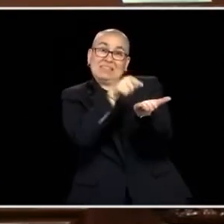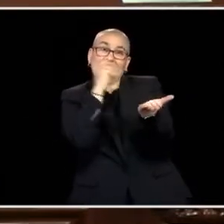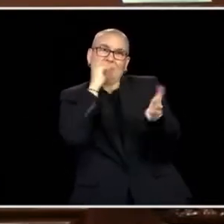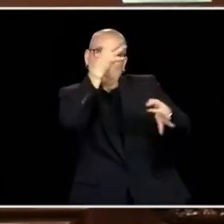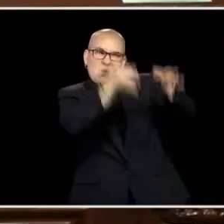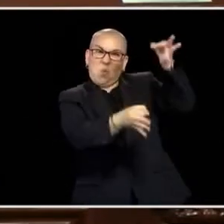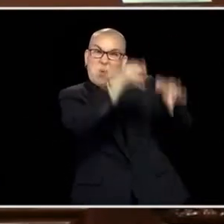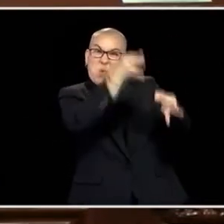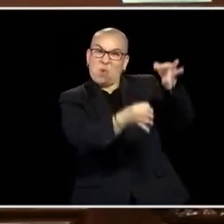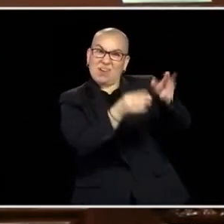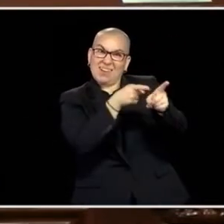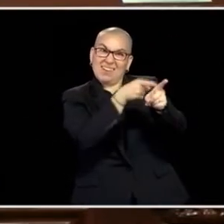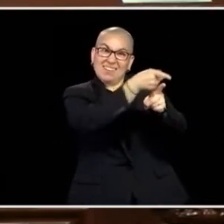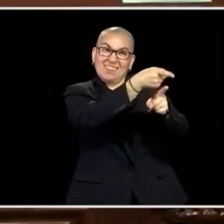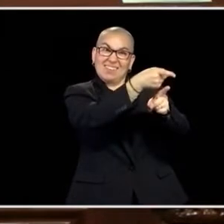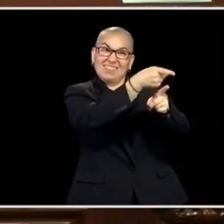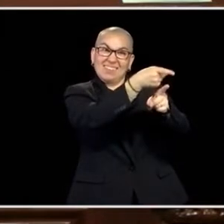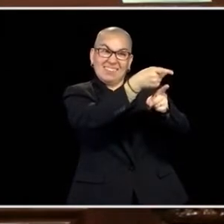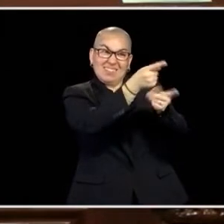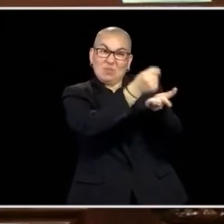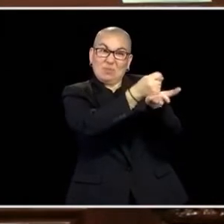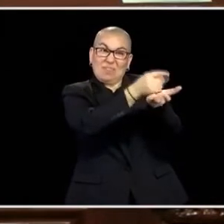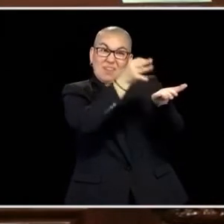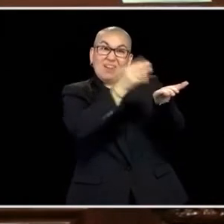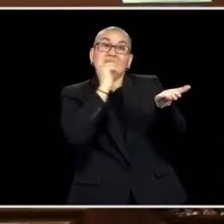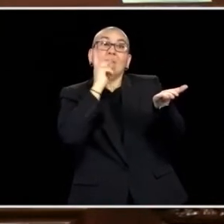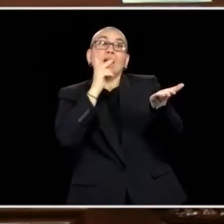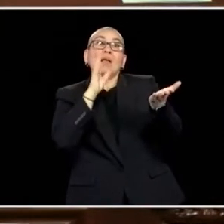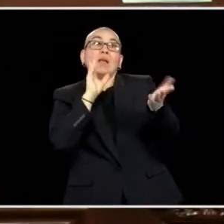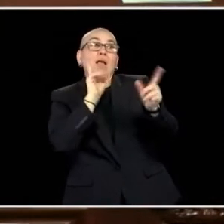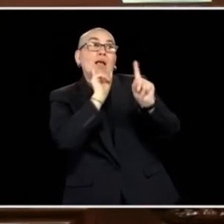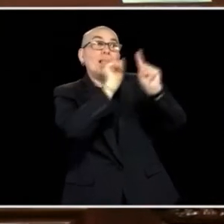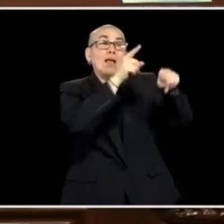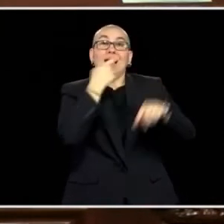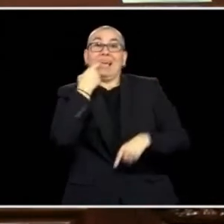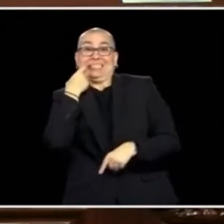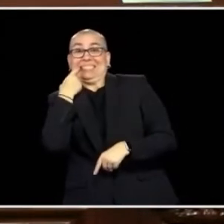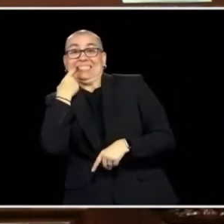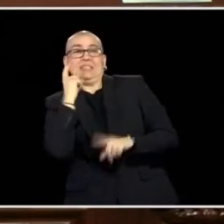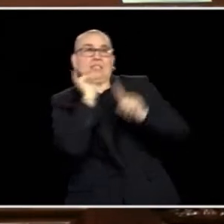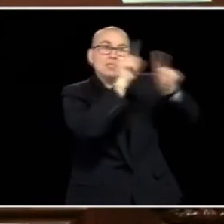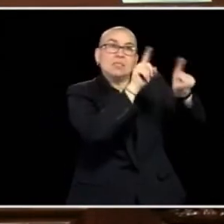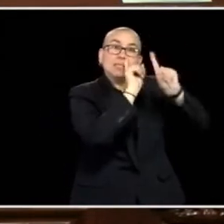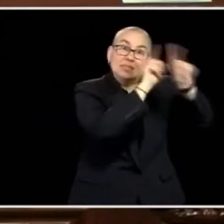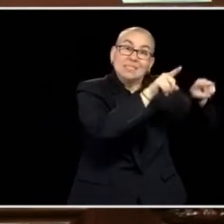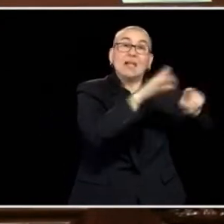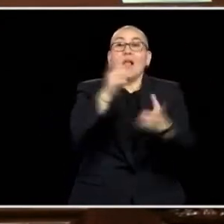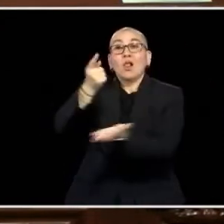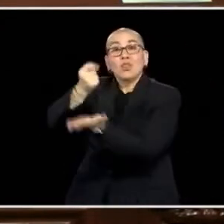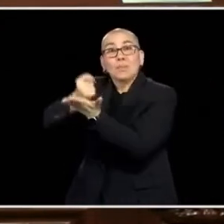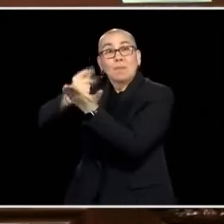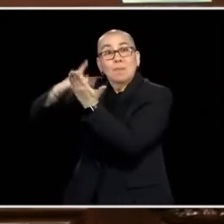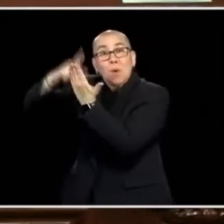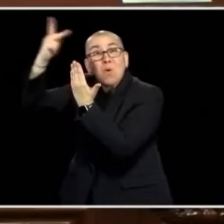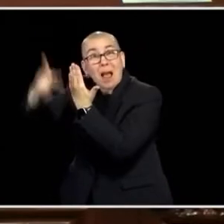KNOWS WE MUST DO BETTER AROUND THIS ISSUE, SO I ASK ALL OF YOU, WHETHER IT'S TAKING CARE OF THE PEOPLE WHO TAKE CARE OF